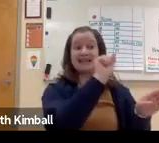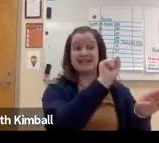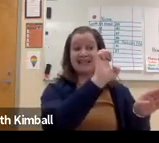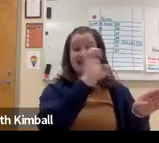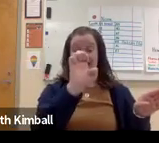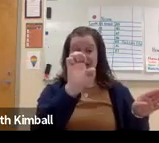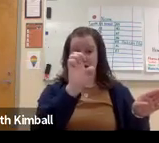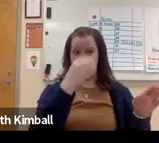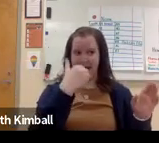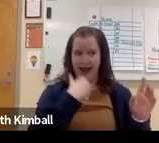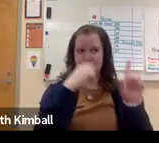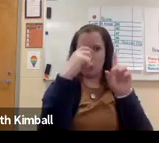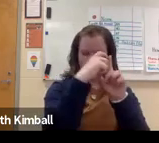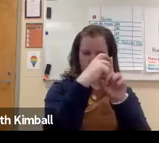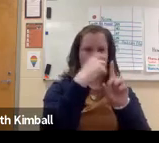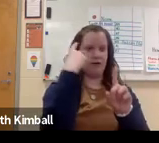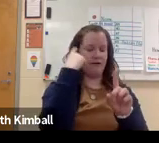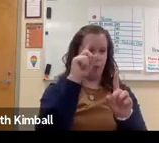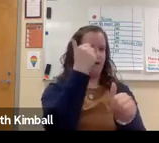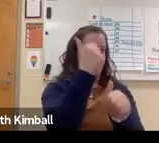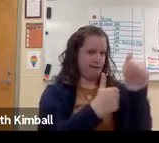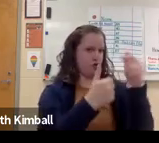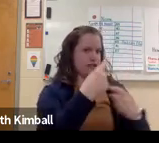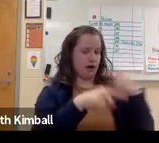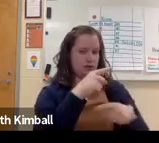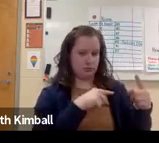it would not work because it's not English.